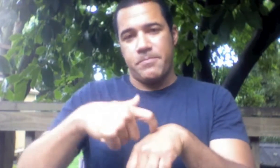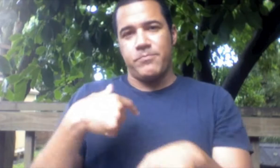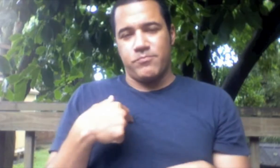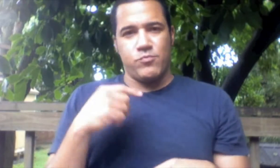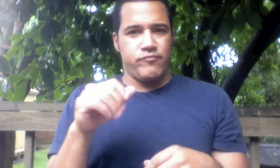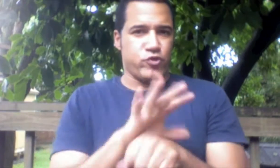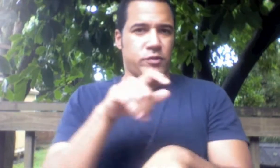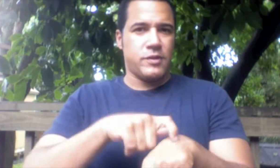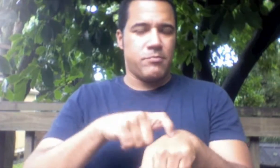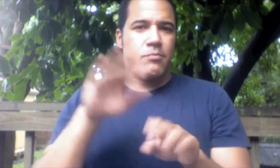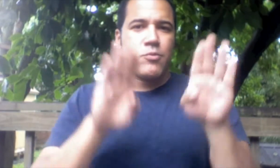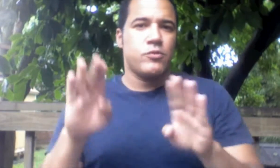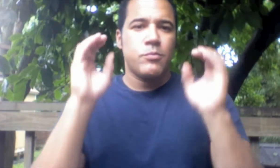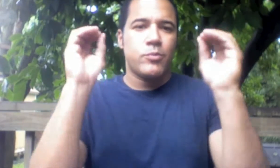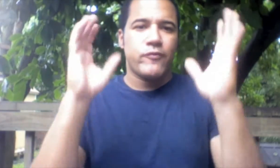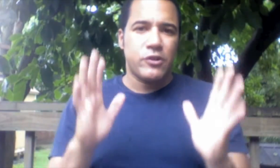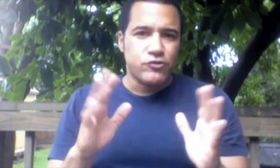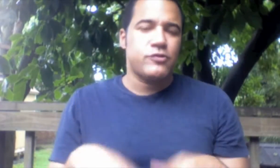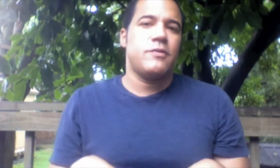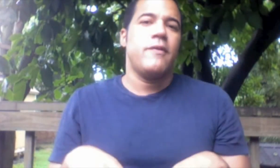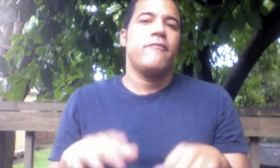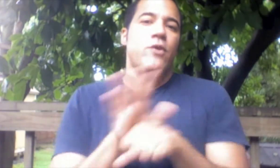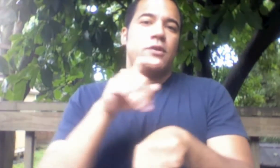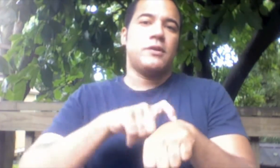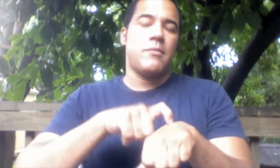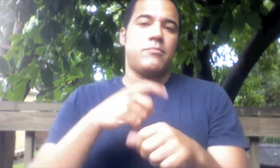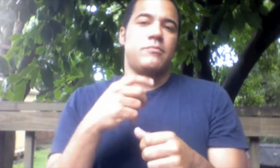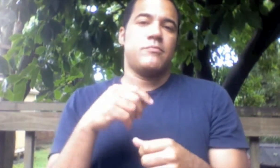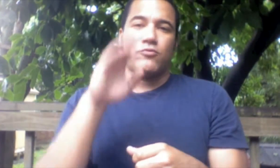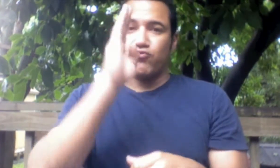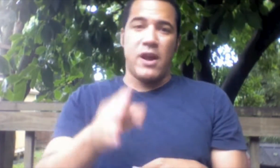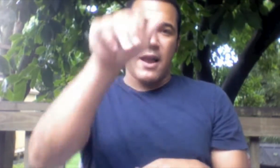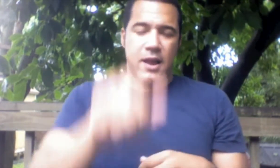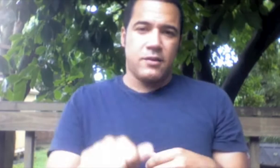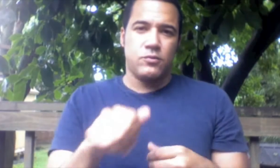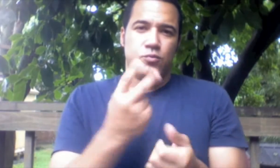Most of that time as a full time biology professor, full time straight A graduate student,